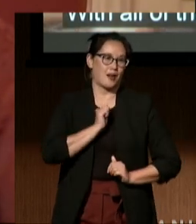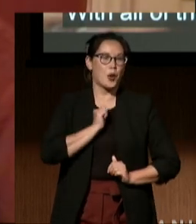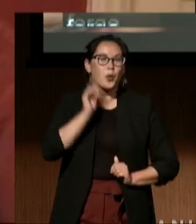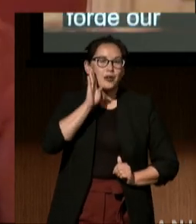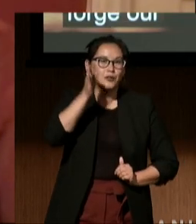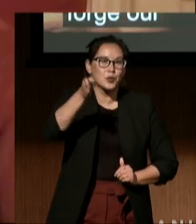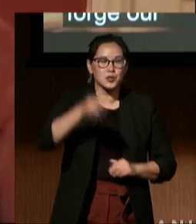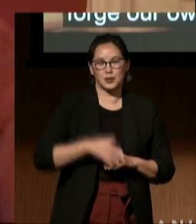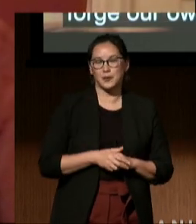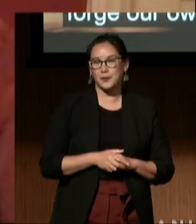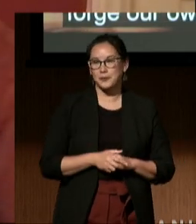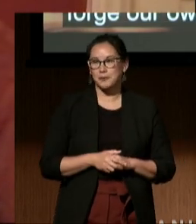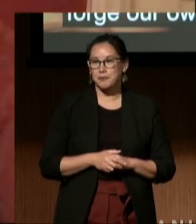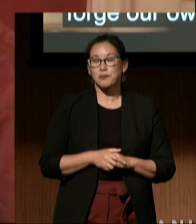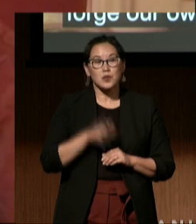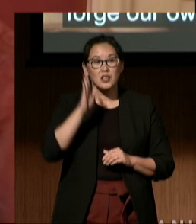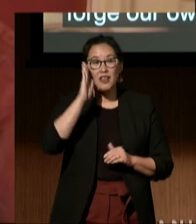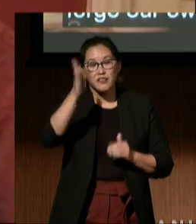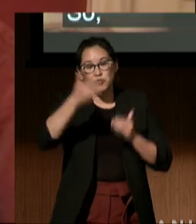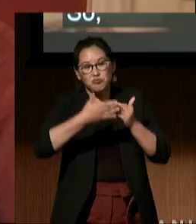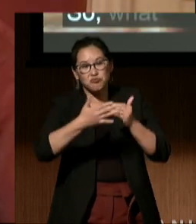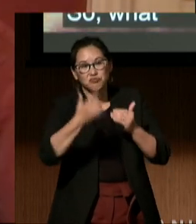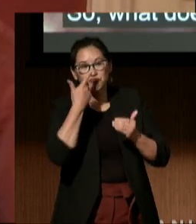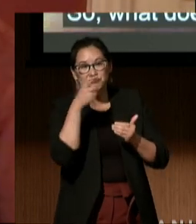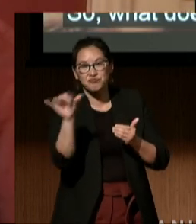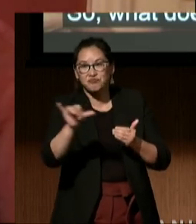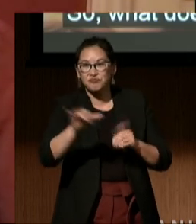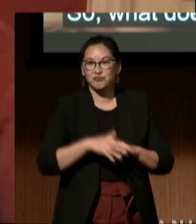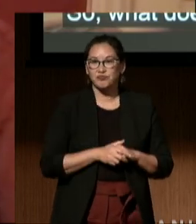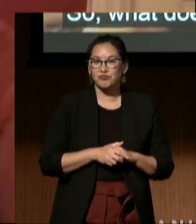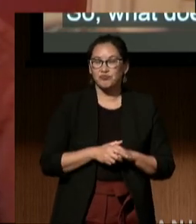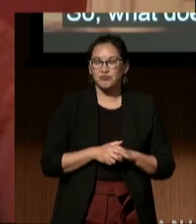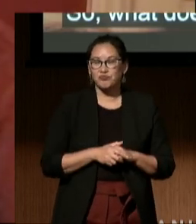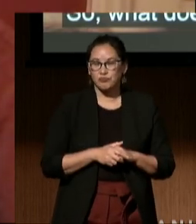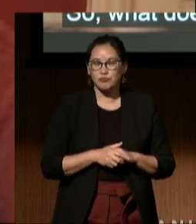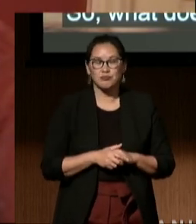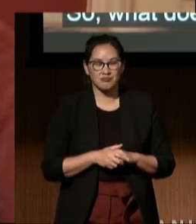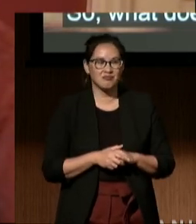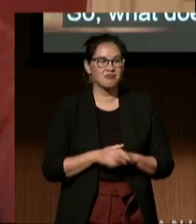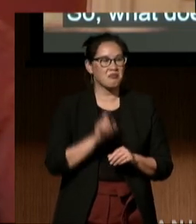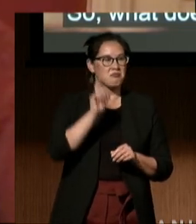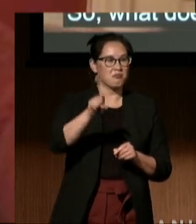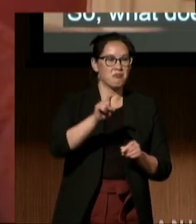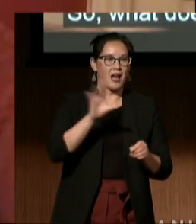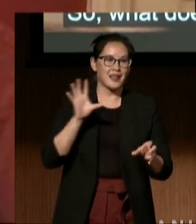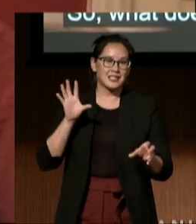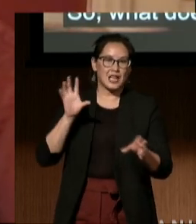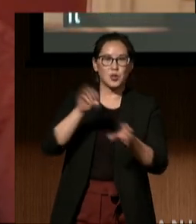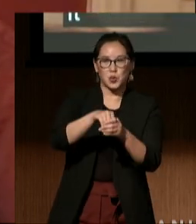So what does the future entail? It must include and highlight